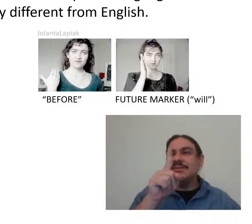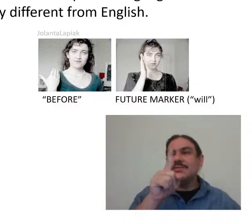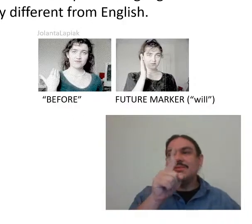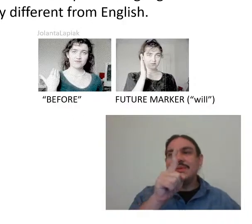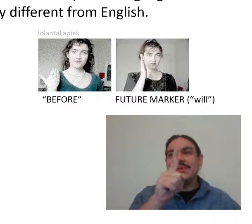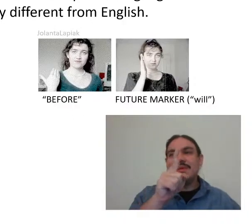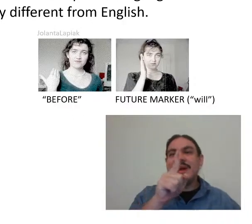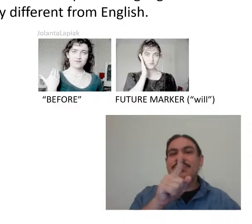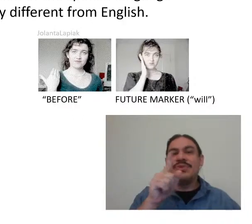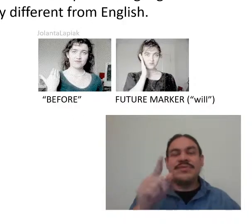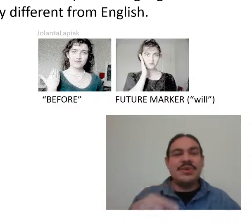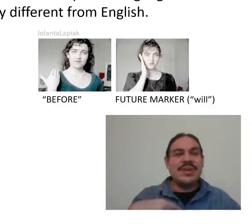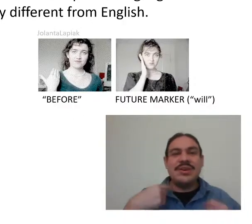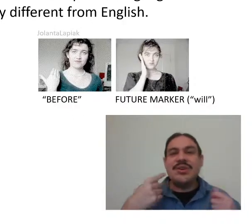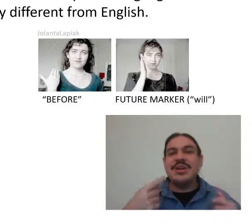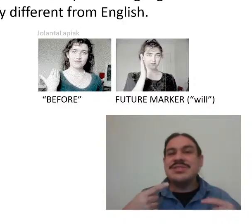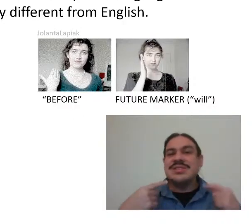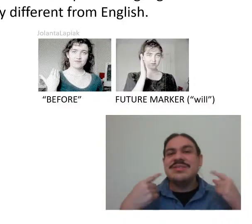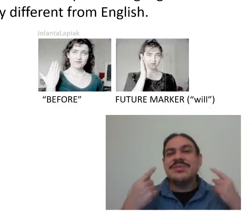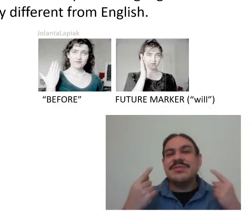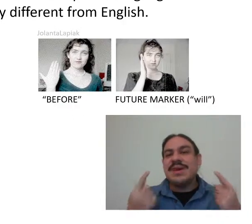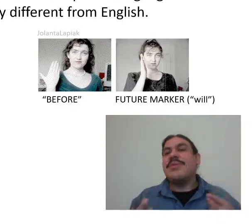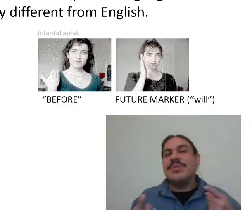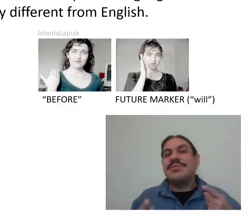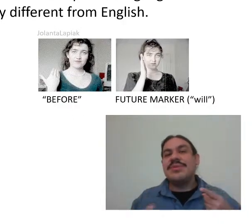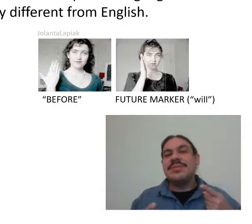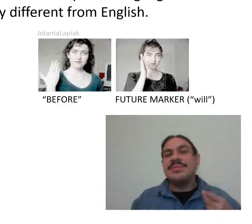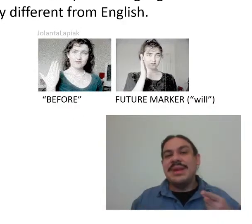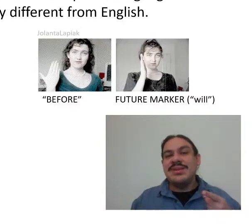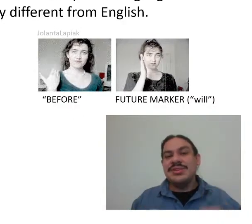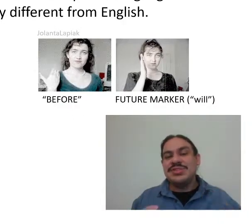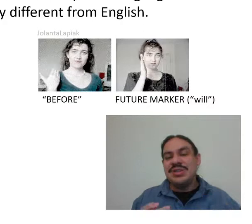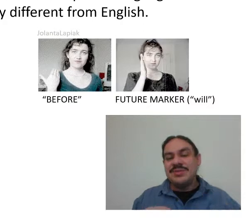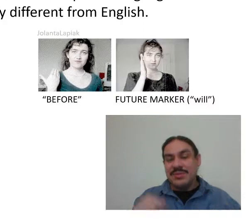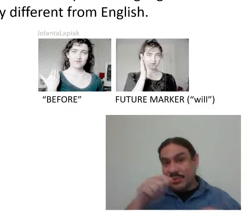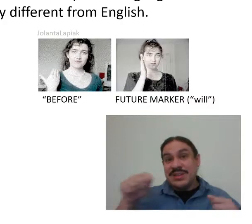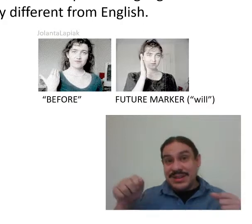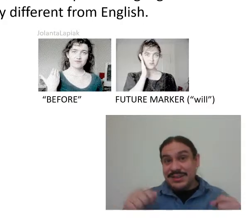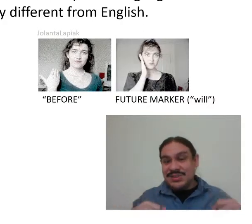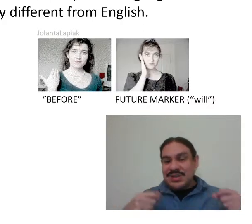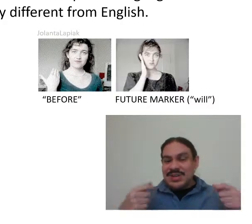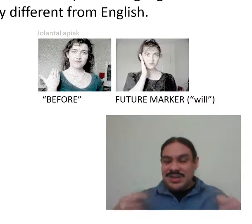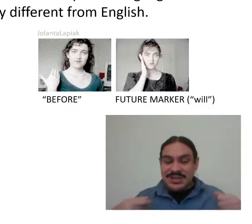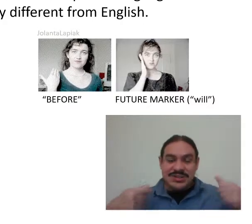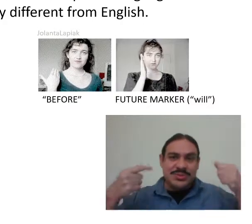how to convert a consonant or a vowel from English, from written English into